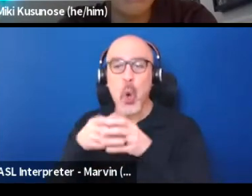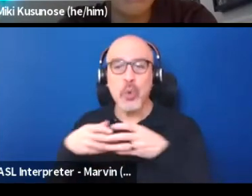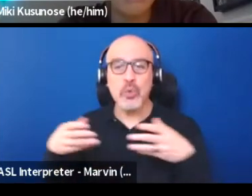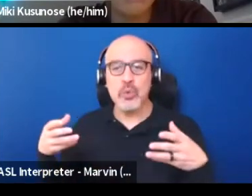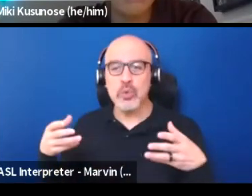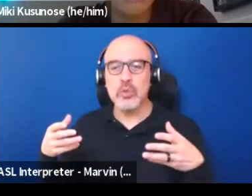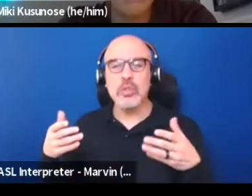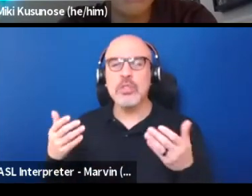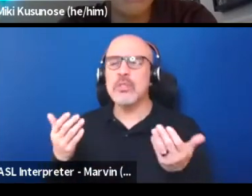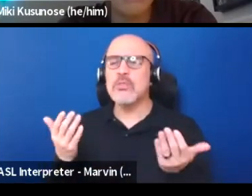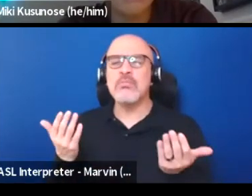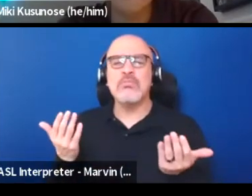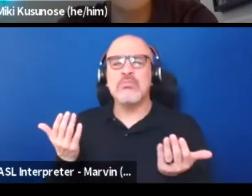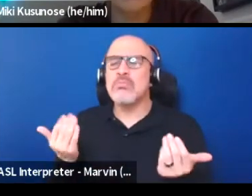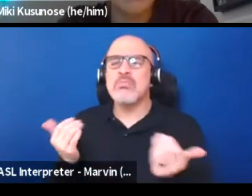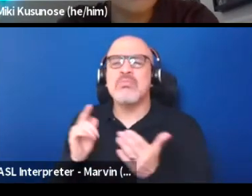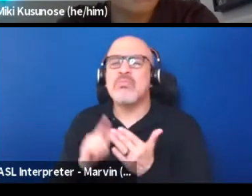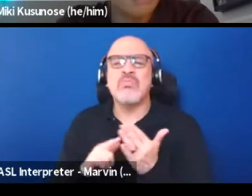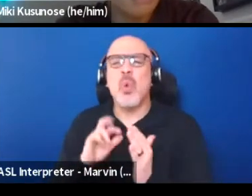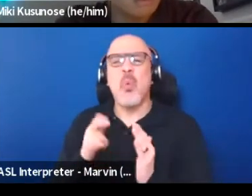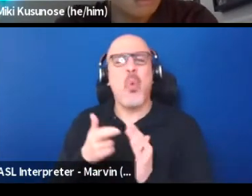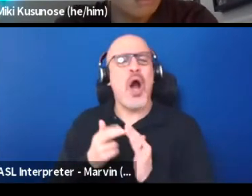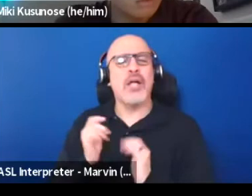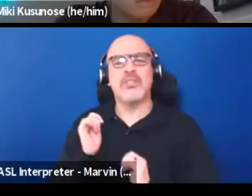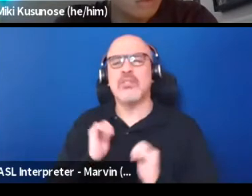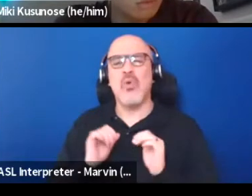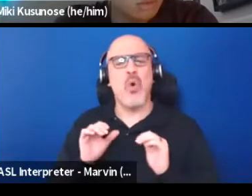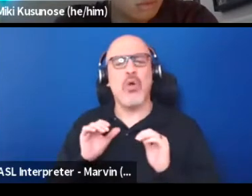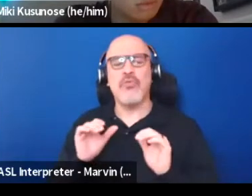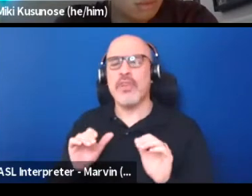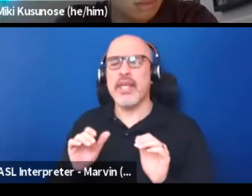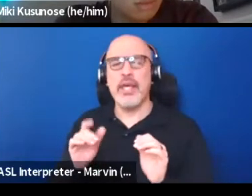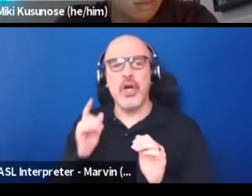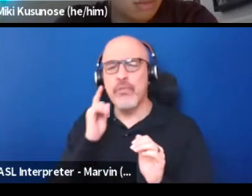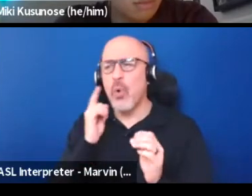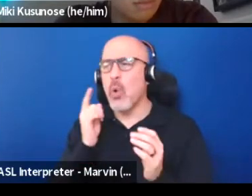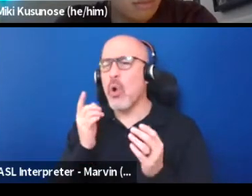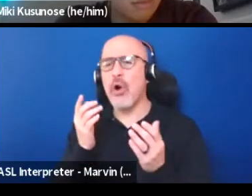What's the role that theater can play in our greater community